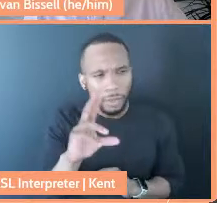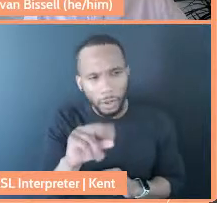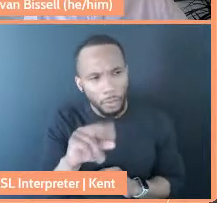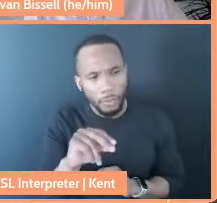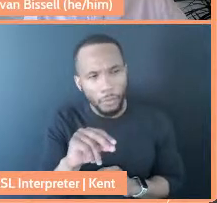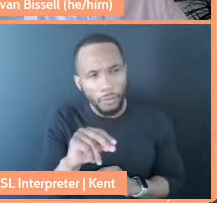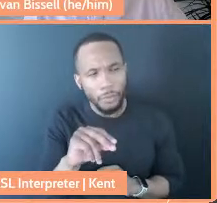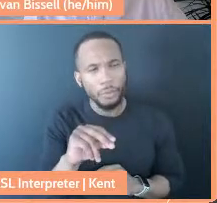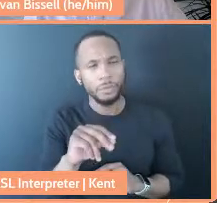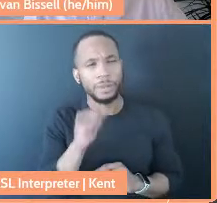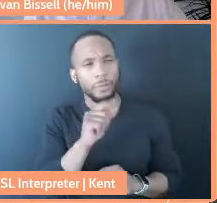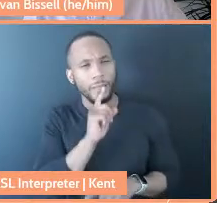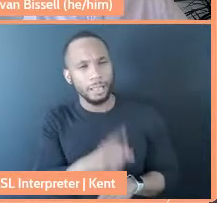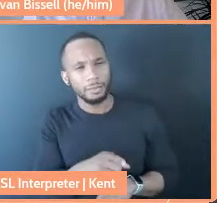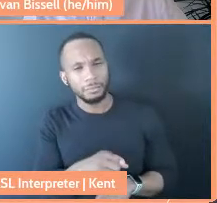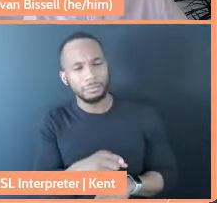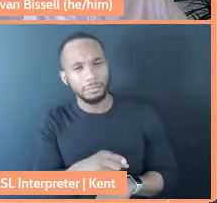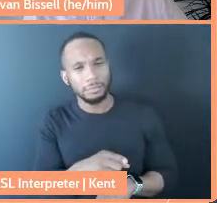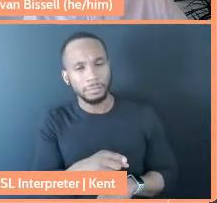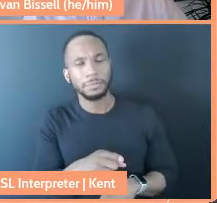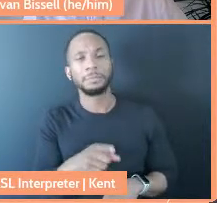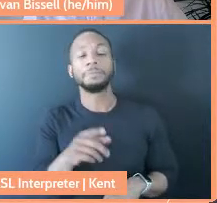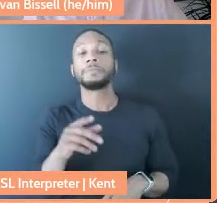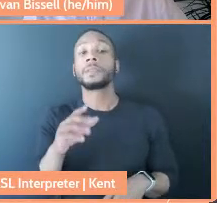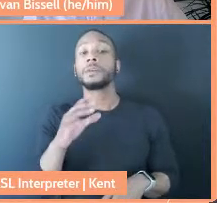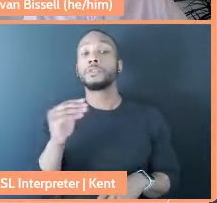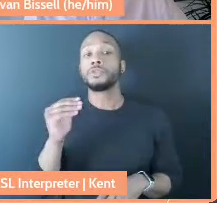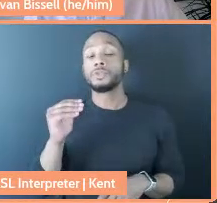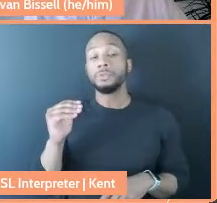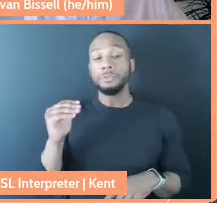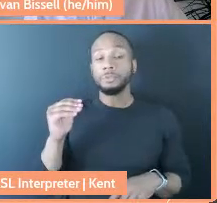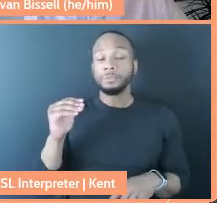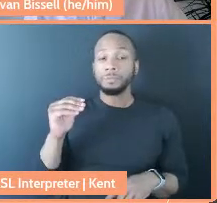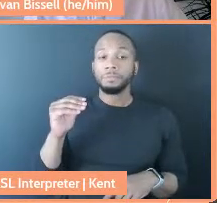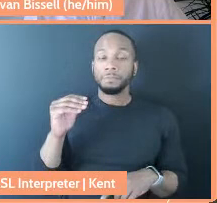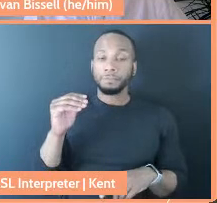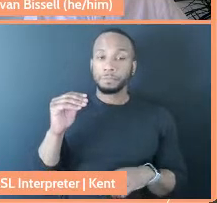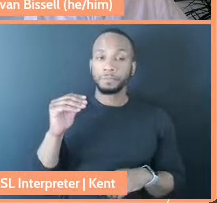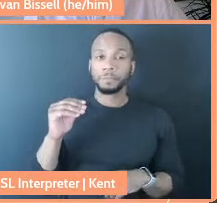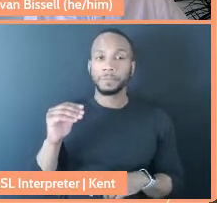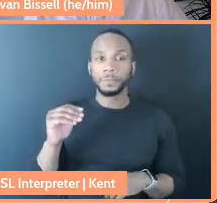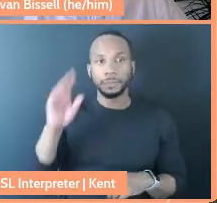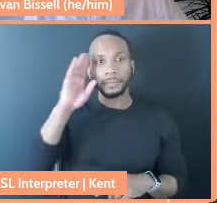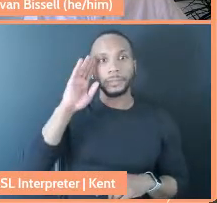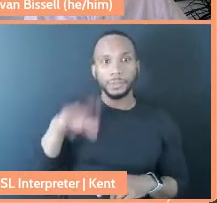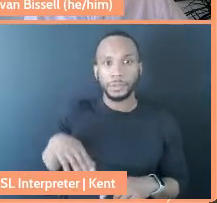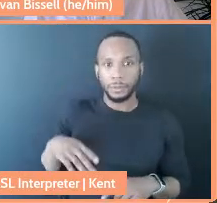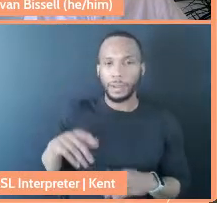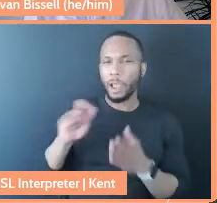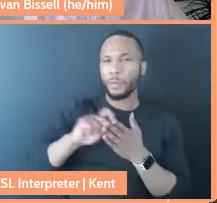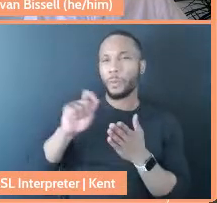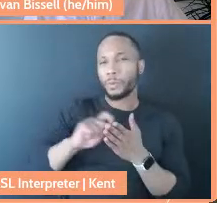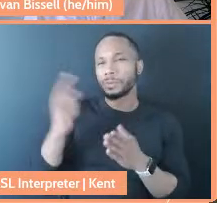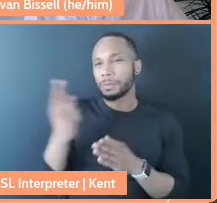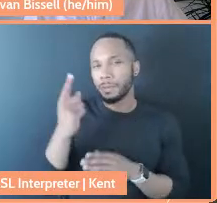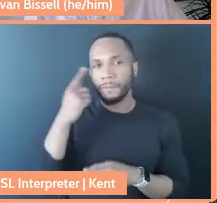Not really." And so this thing I wrote something for Teen Magazine